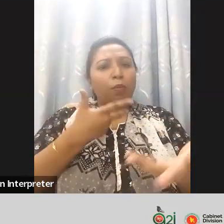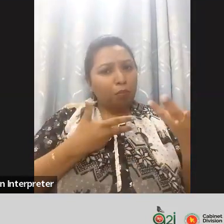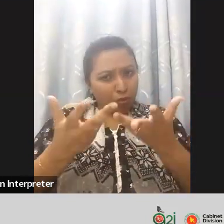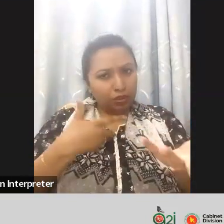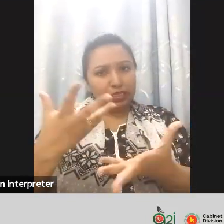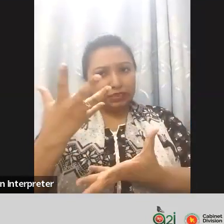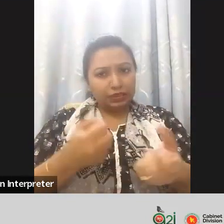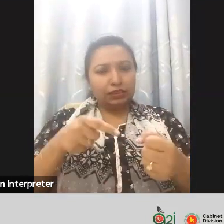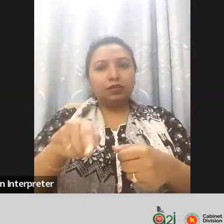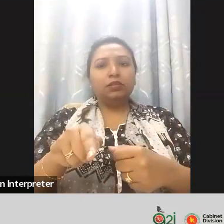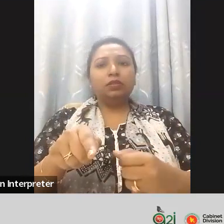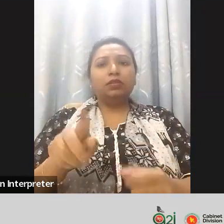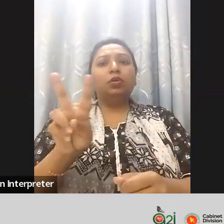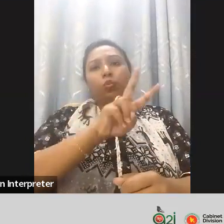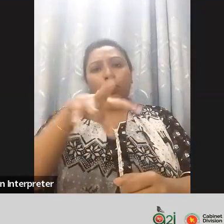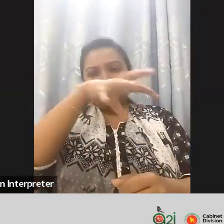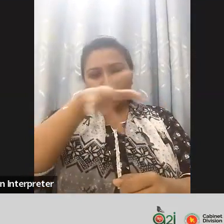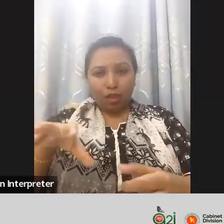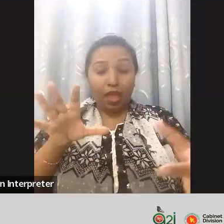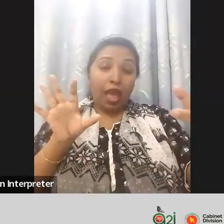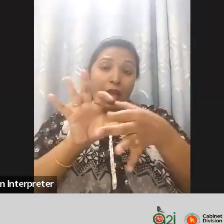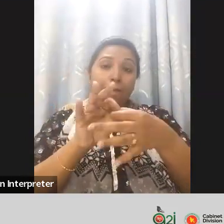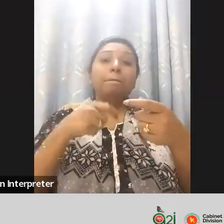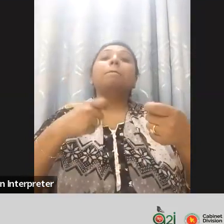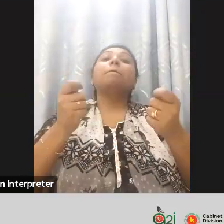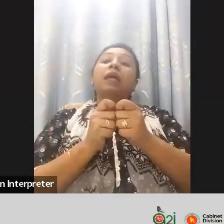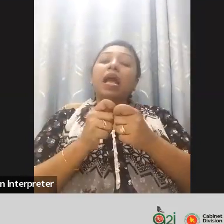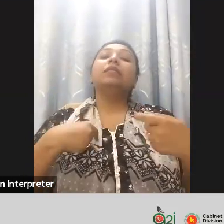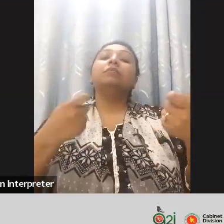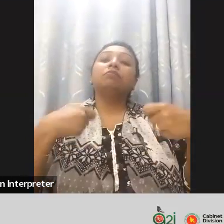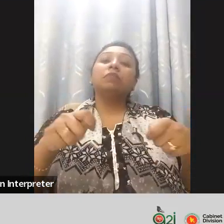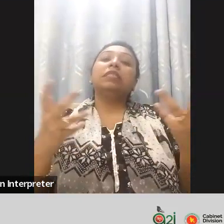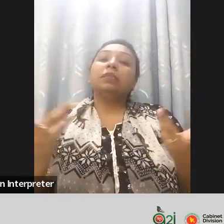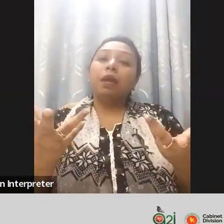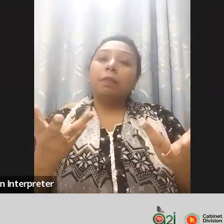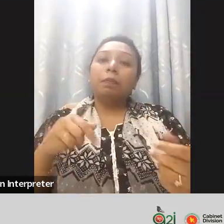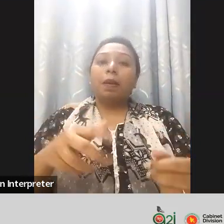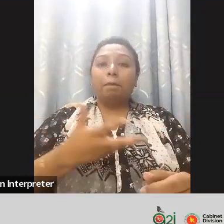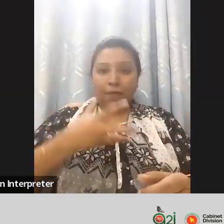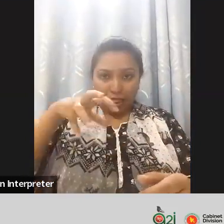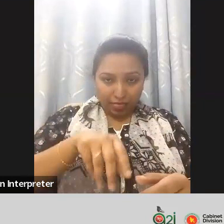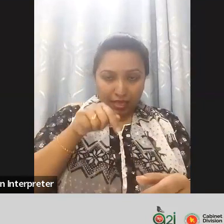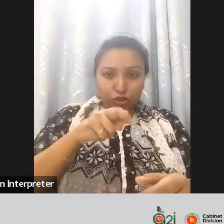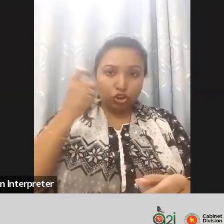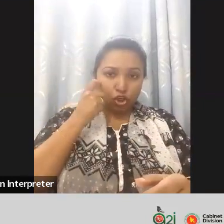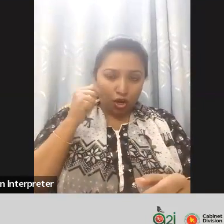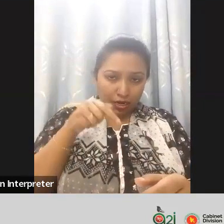potential collaboration opportunities between G3ict and the Bangladesh government and